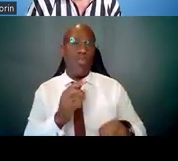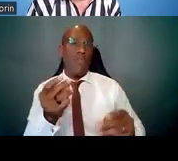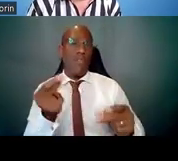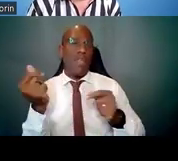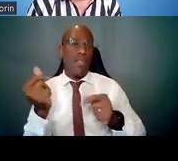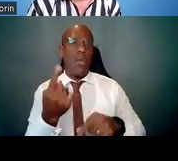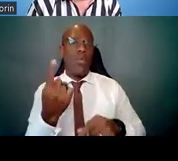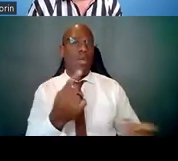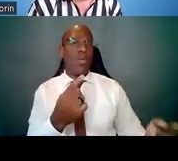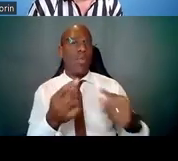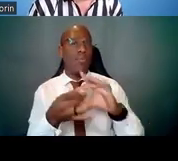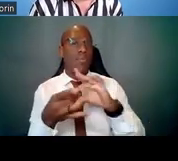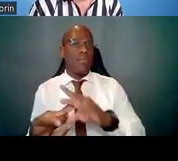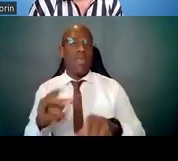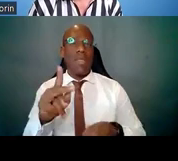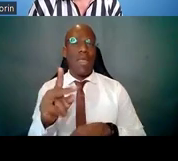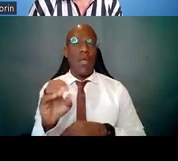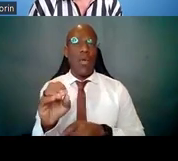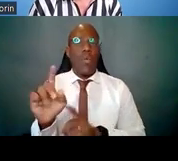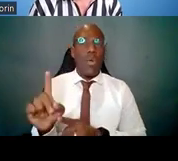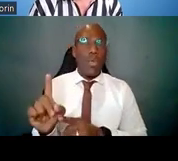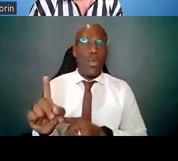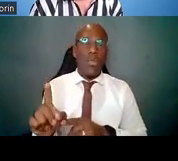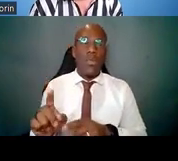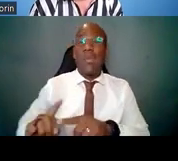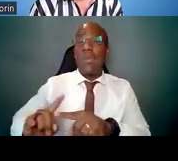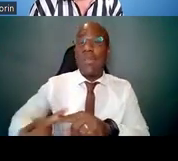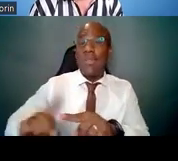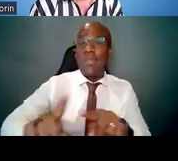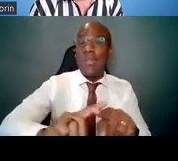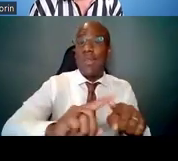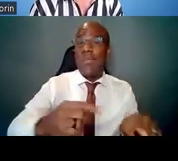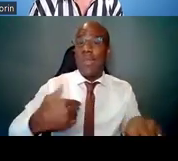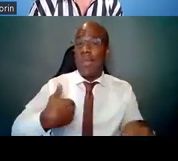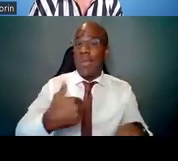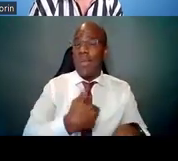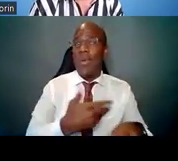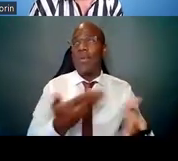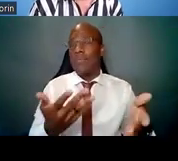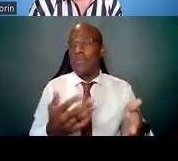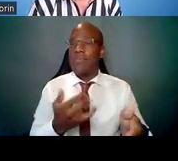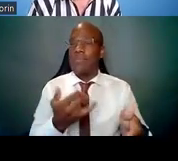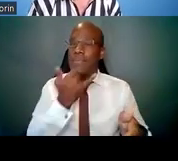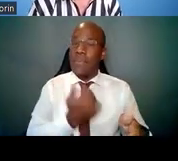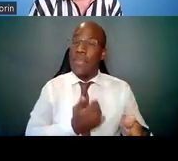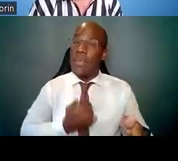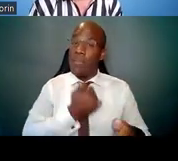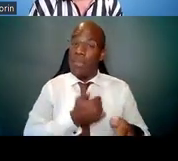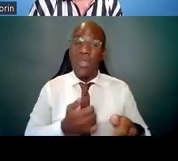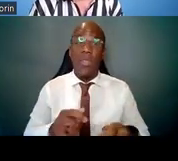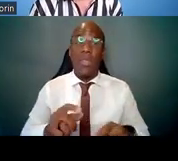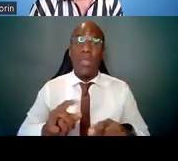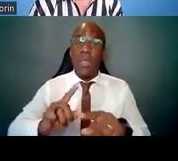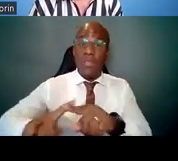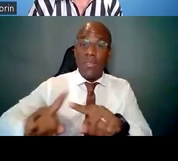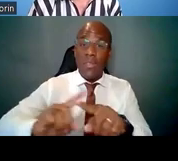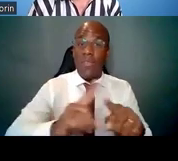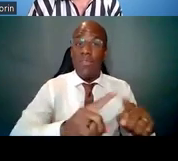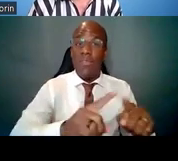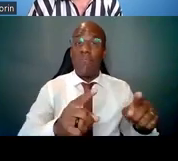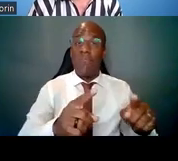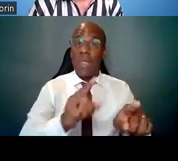so multiple mentors are allowed, and they're even encouraged.